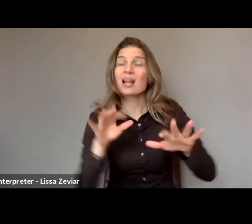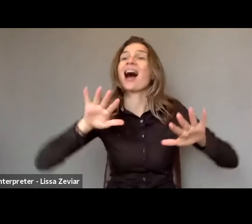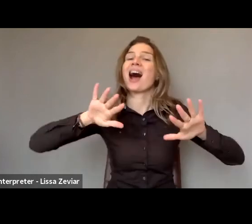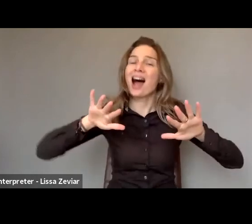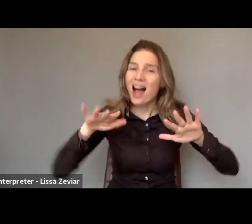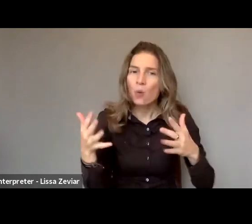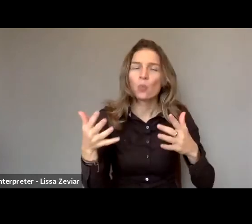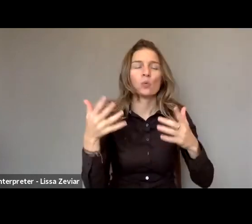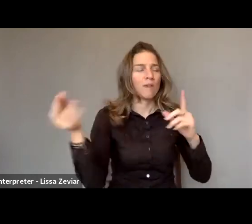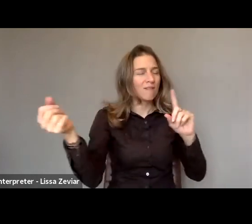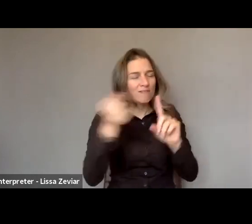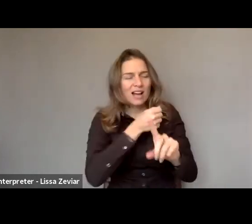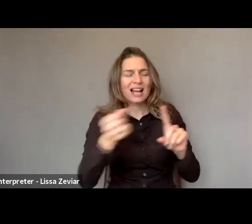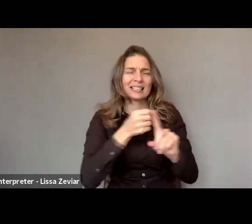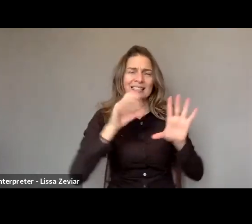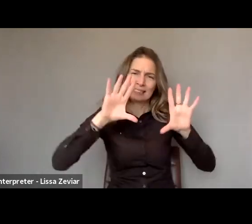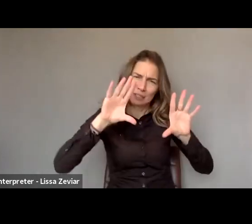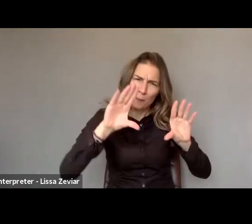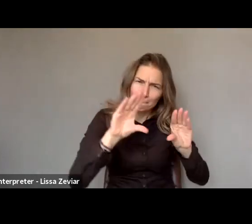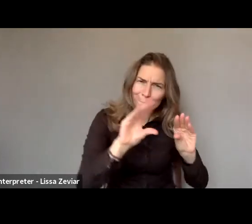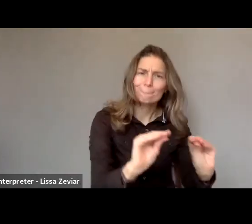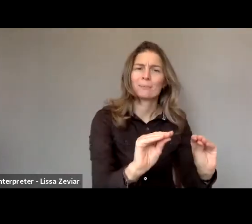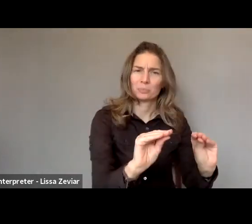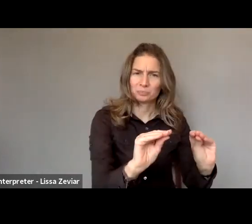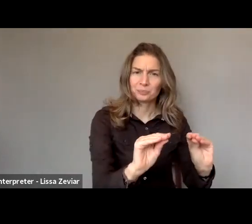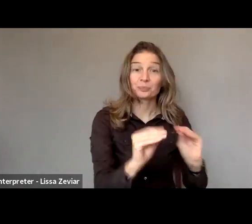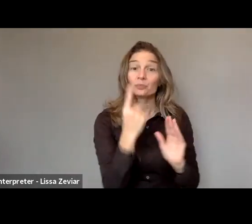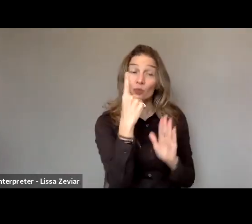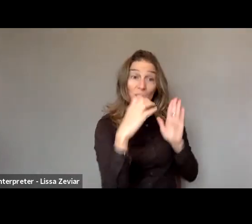And in that chapter it sets out a series of actions that we,